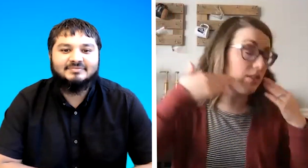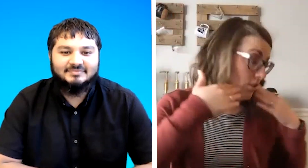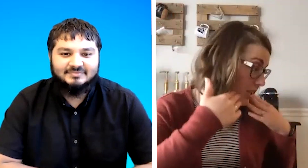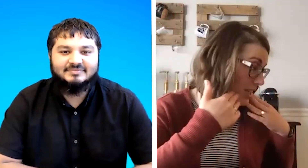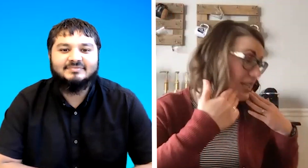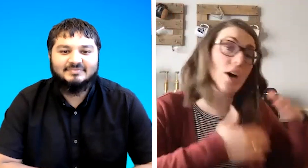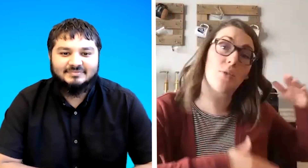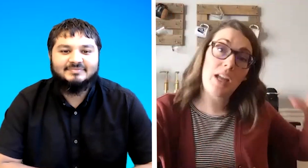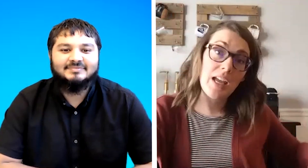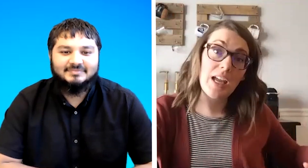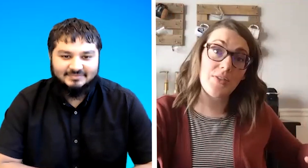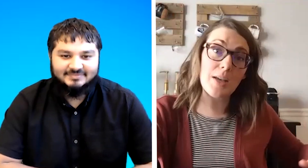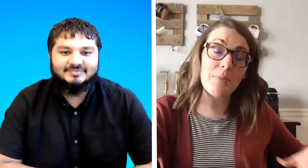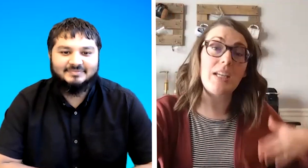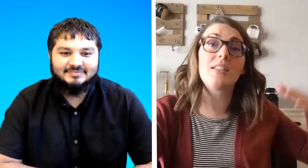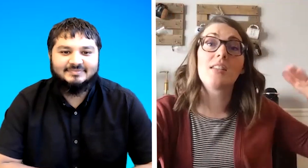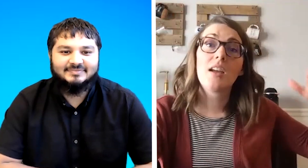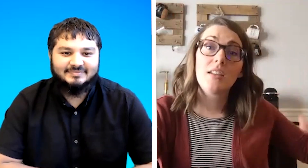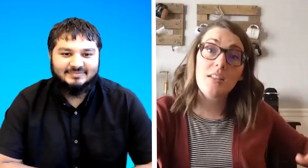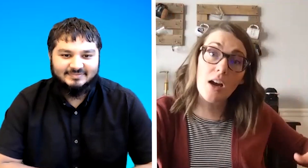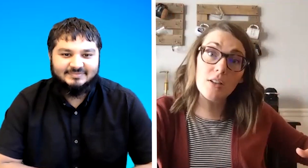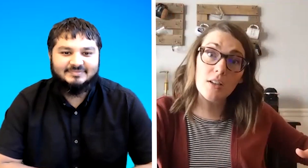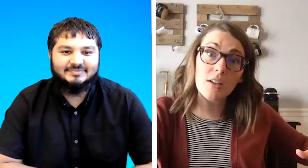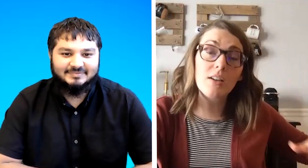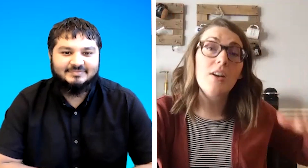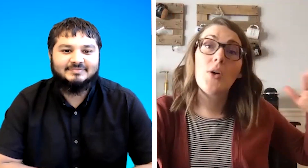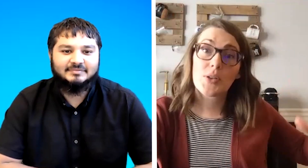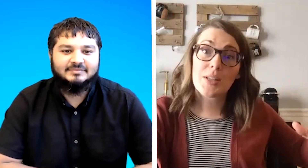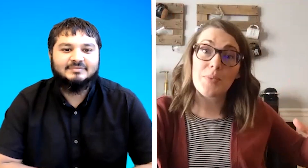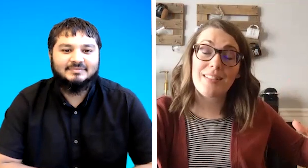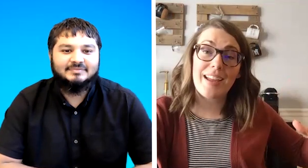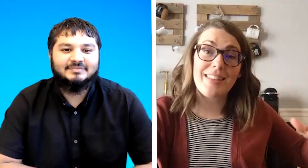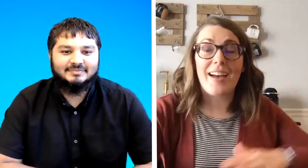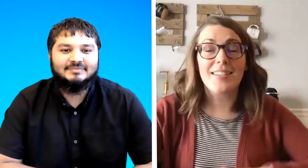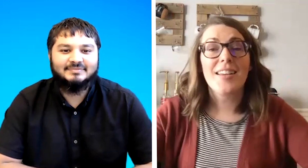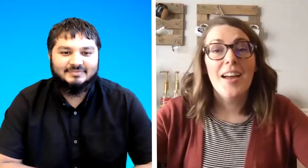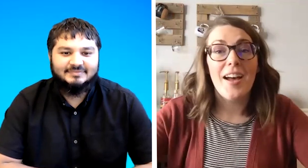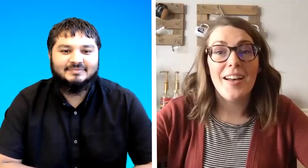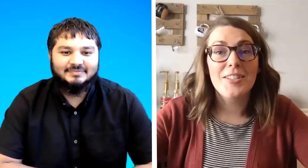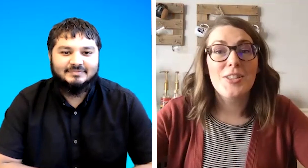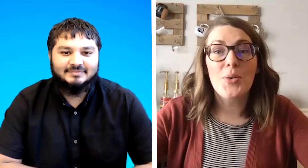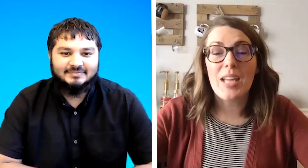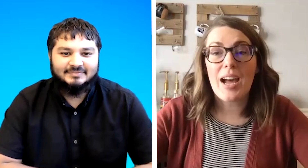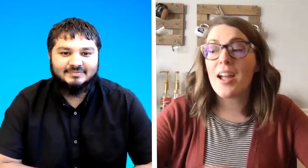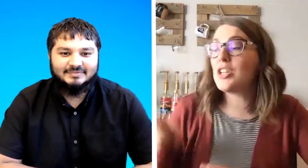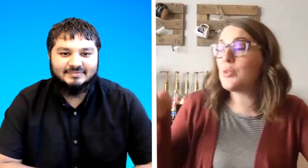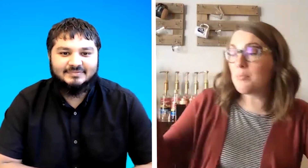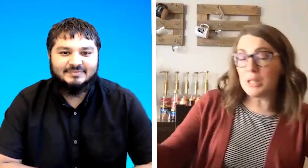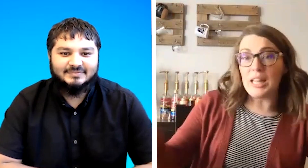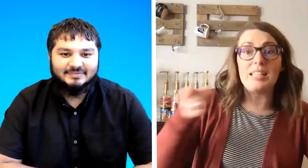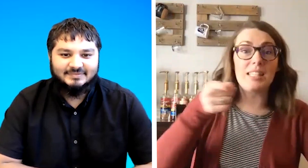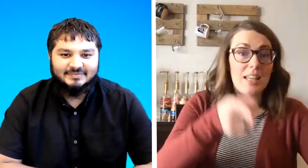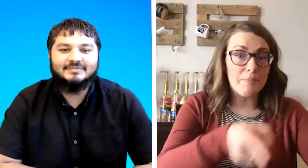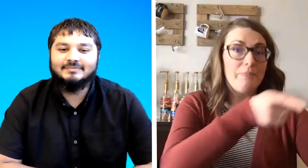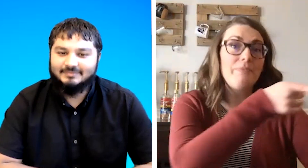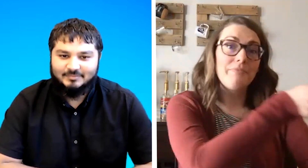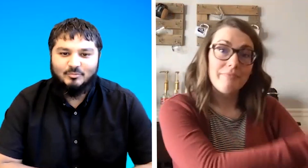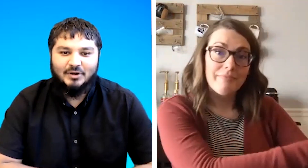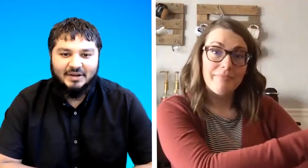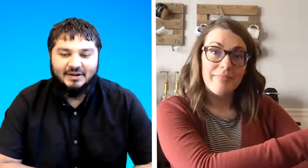looking down if somebody is younger or something like that so yeah and you can place them brilliant